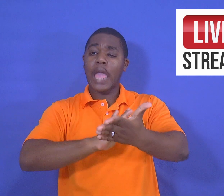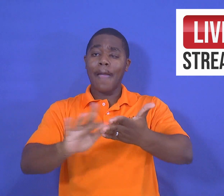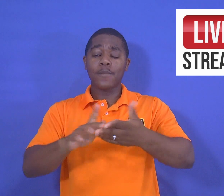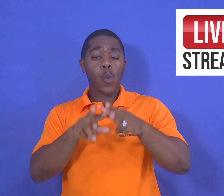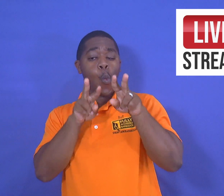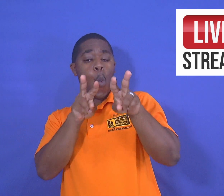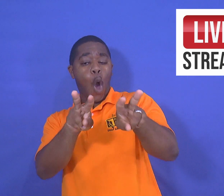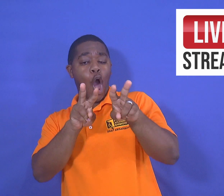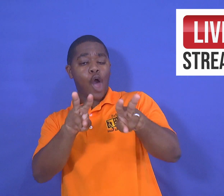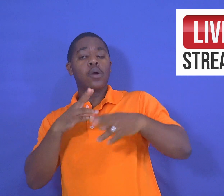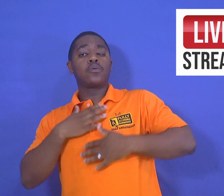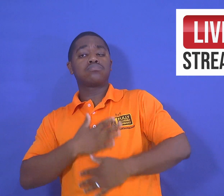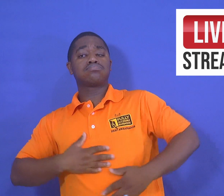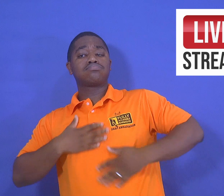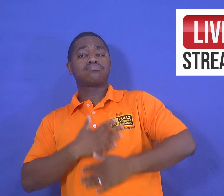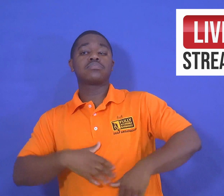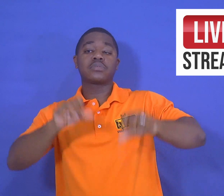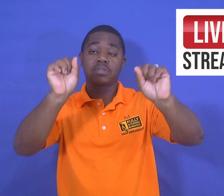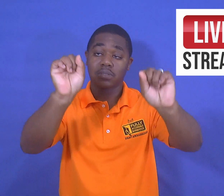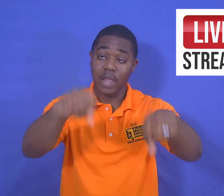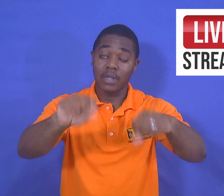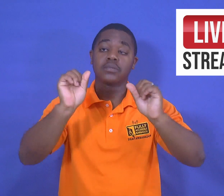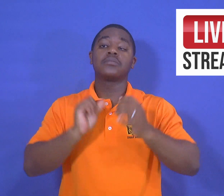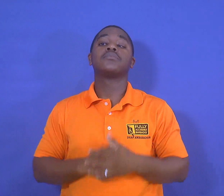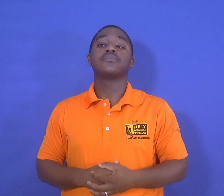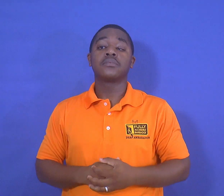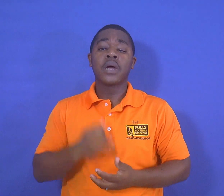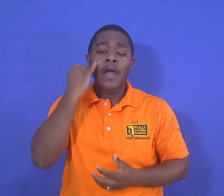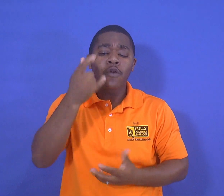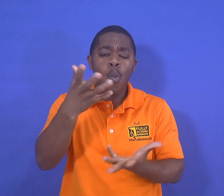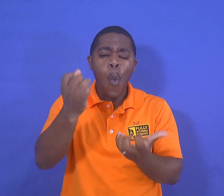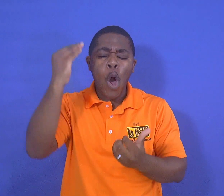your laptop or on your phone or on your tablet and enjoy the concert